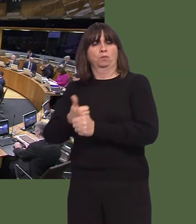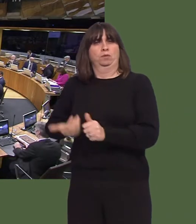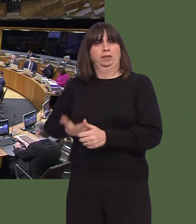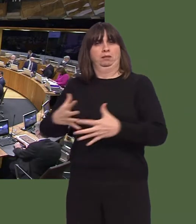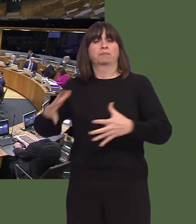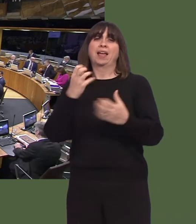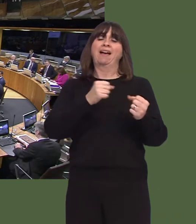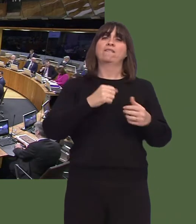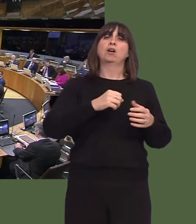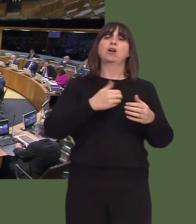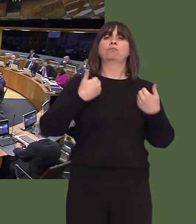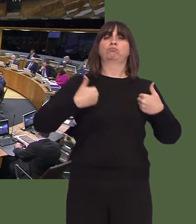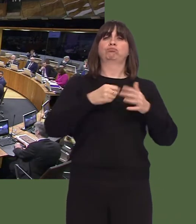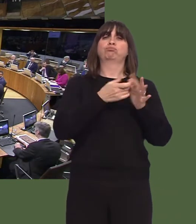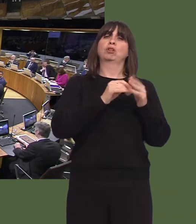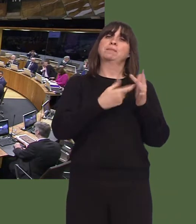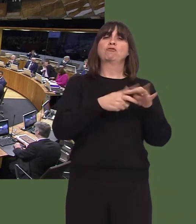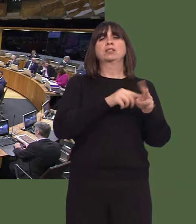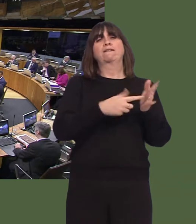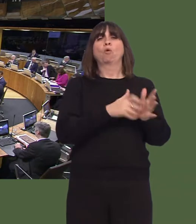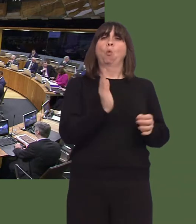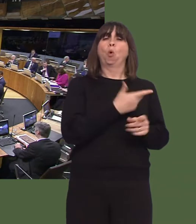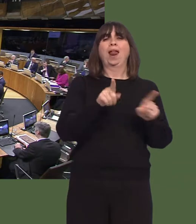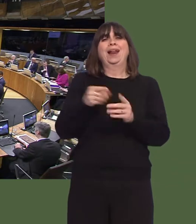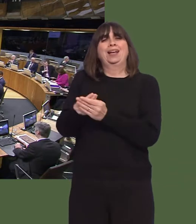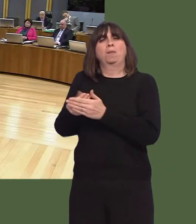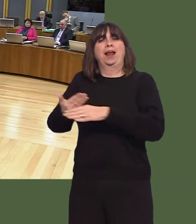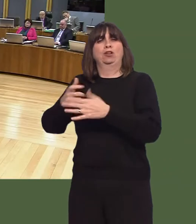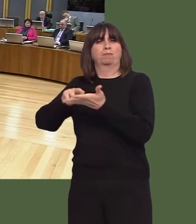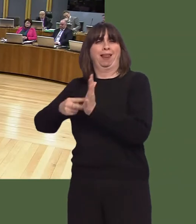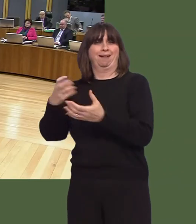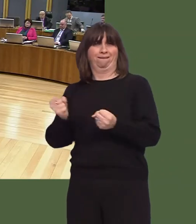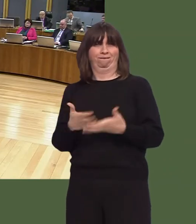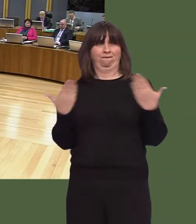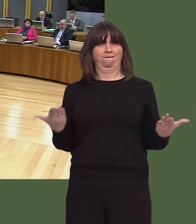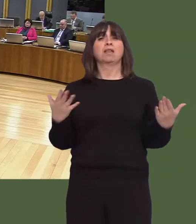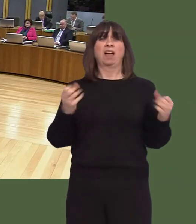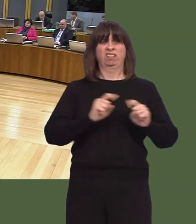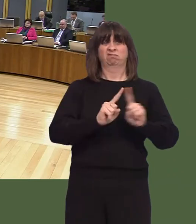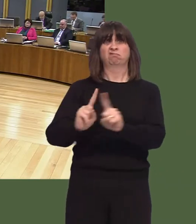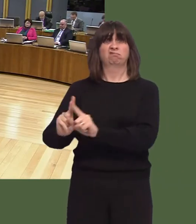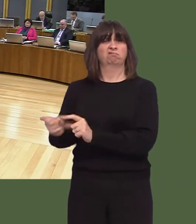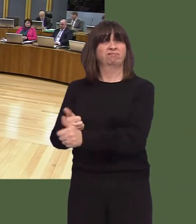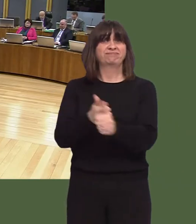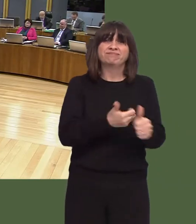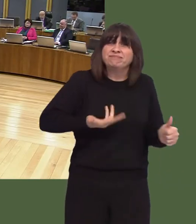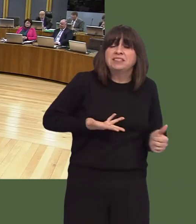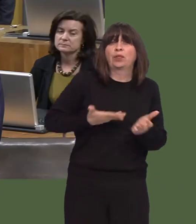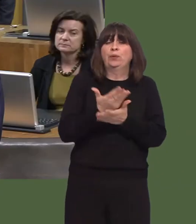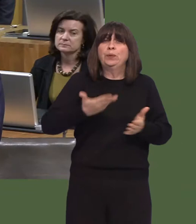are set out in 'Prosperity for All' and the economic action plan. We continue to provide a wide range of support to businesses in Wales through Business Wales